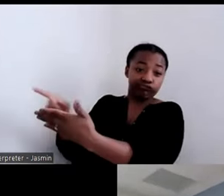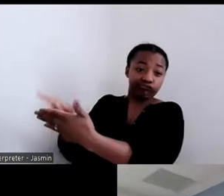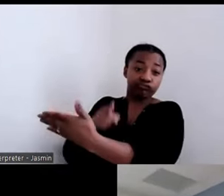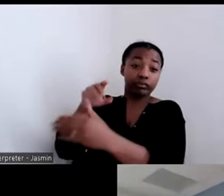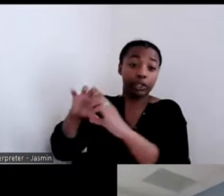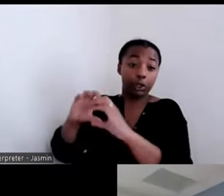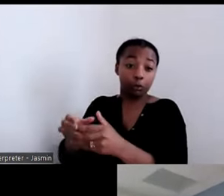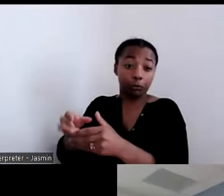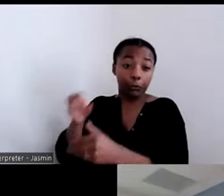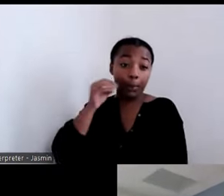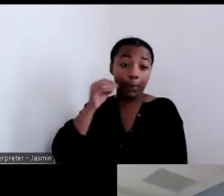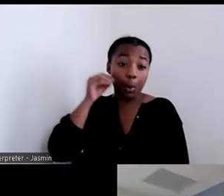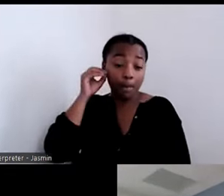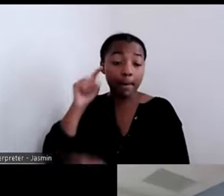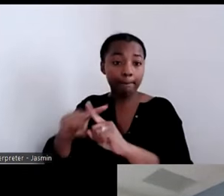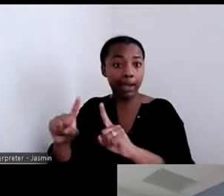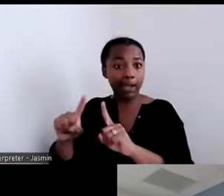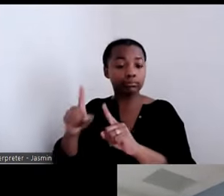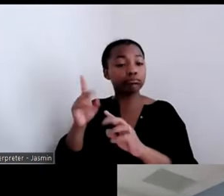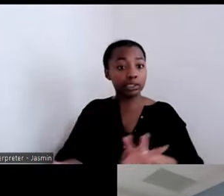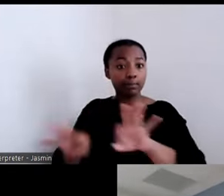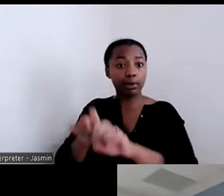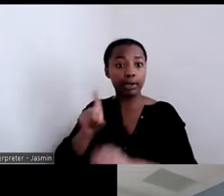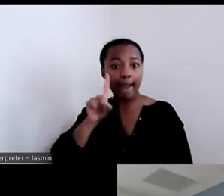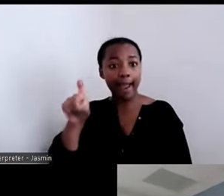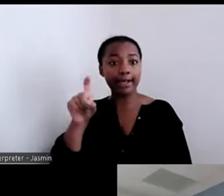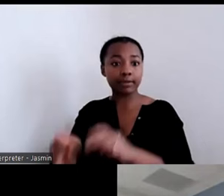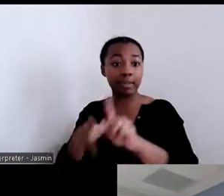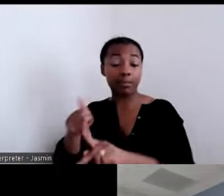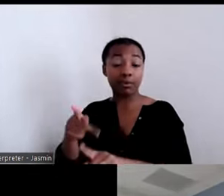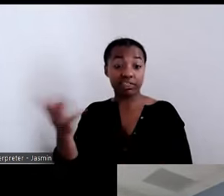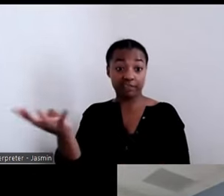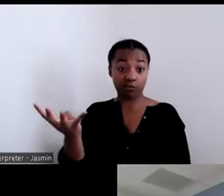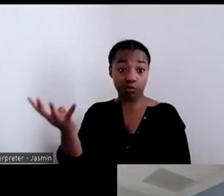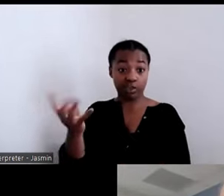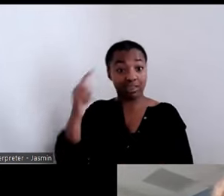about asking people, we never asked people is this where you still want to be,